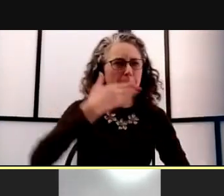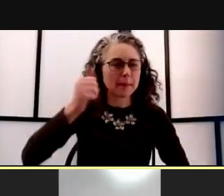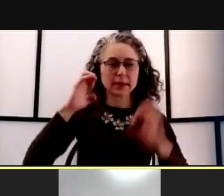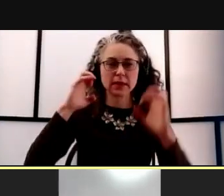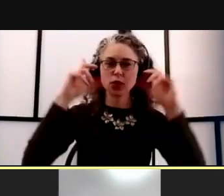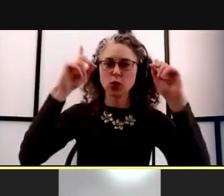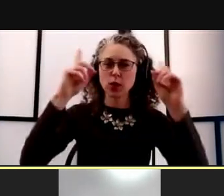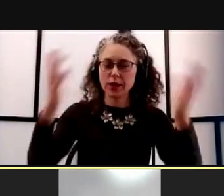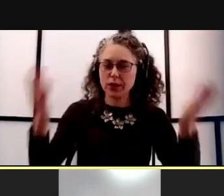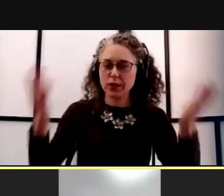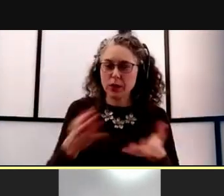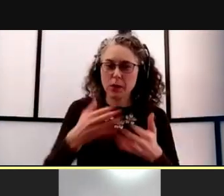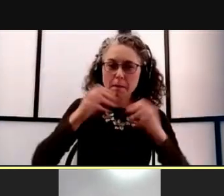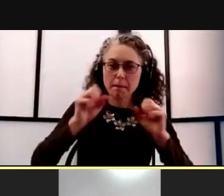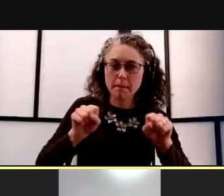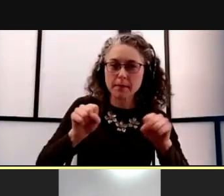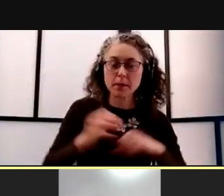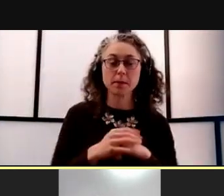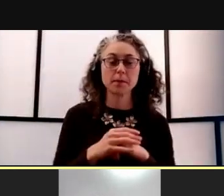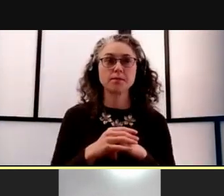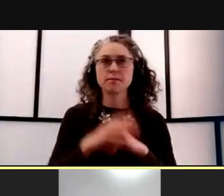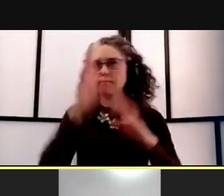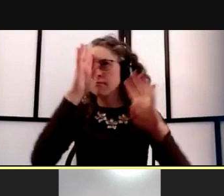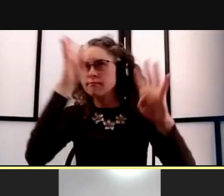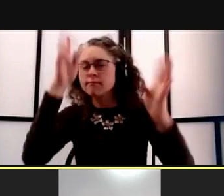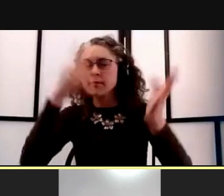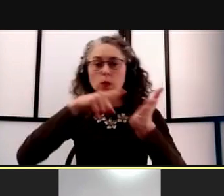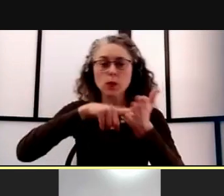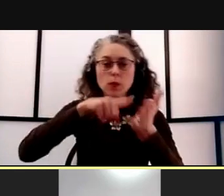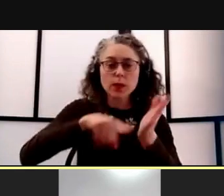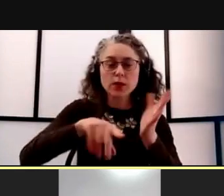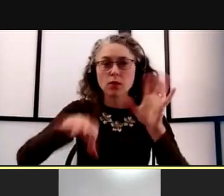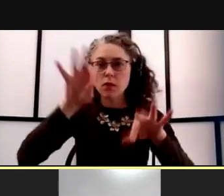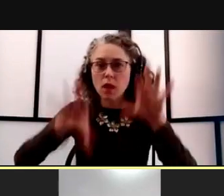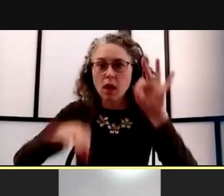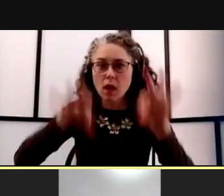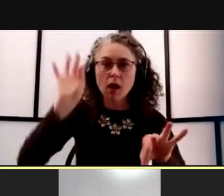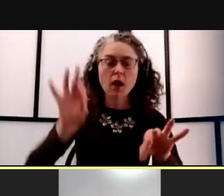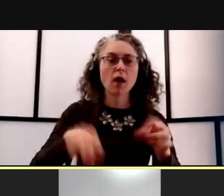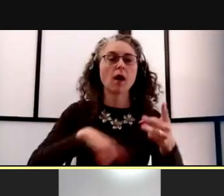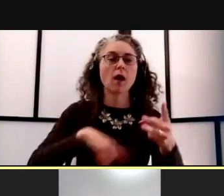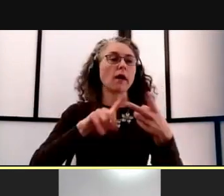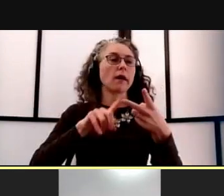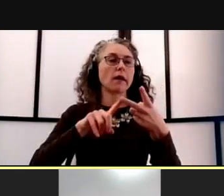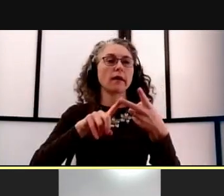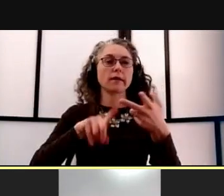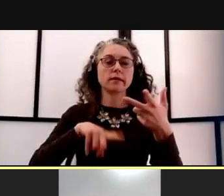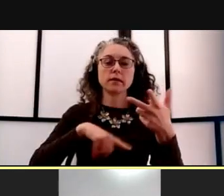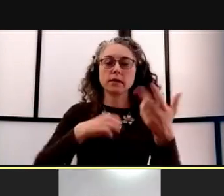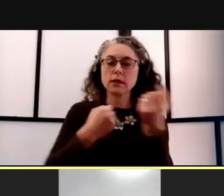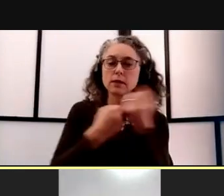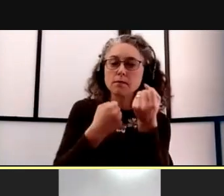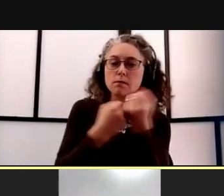to continuing to pursue innovative research and discovery and to providing the support and infrastructure